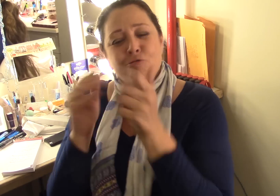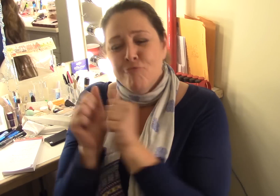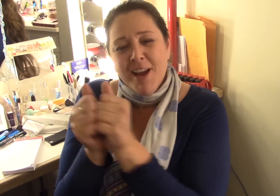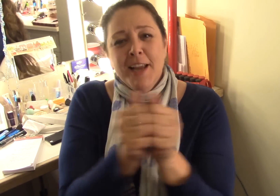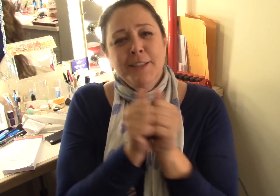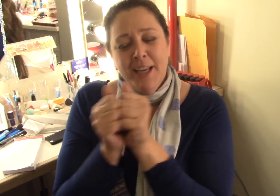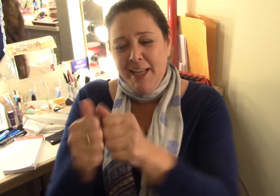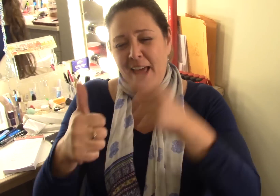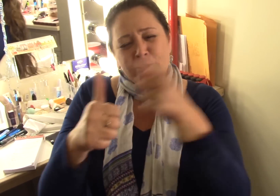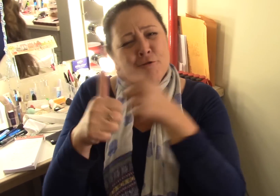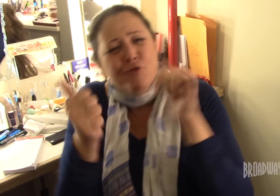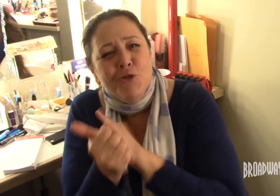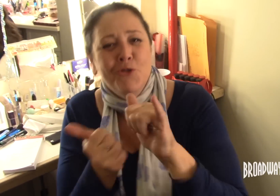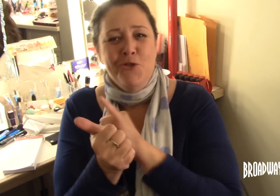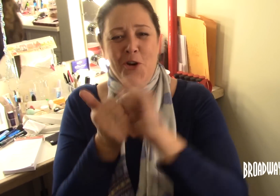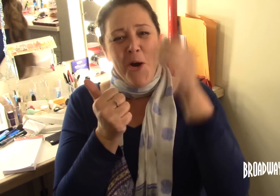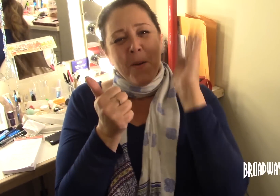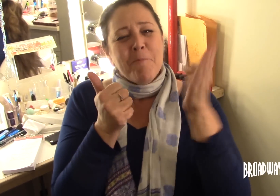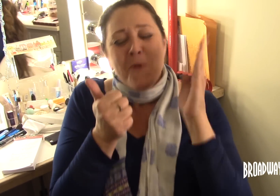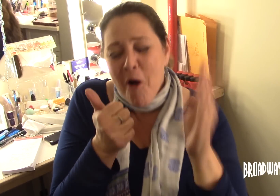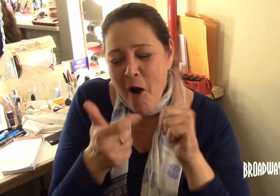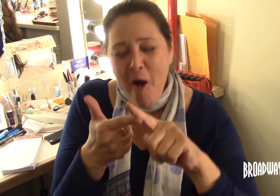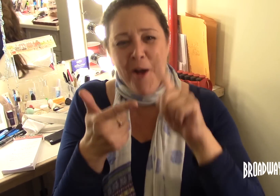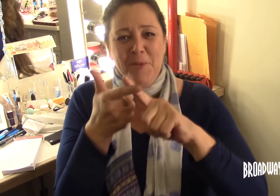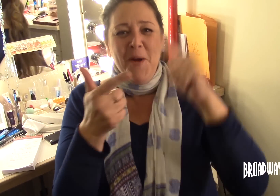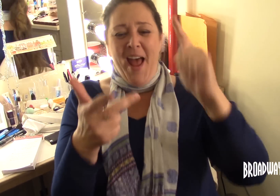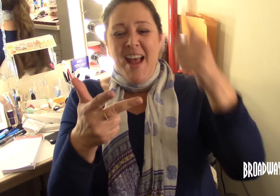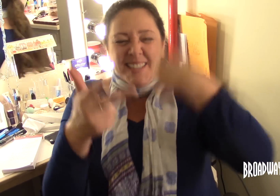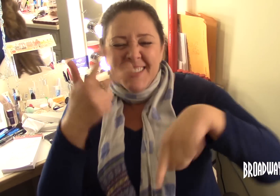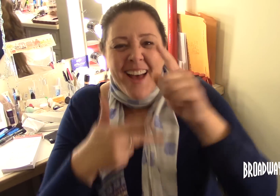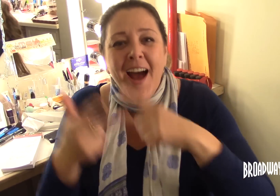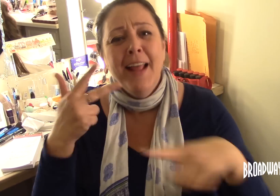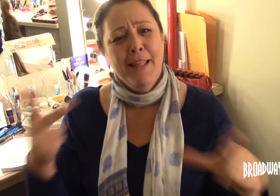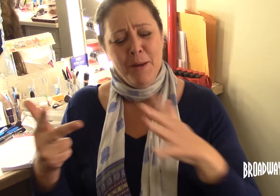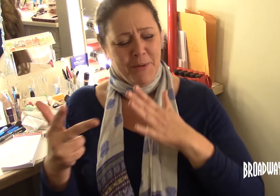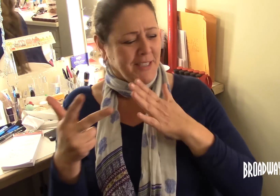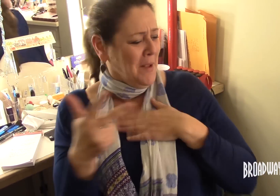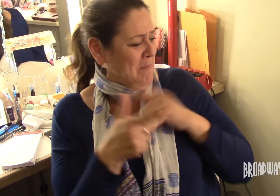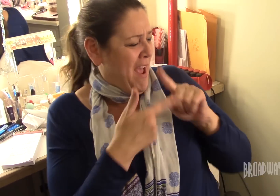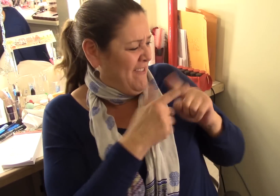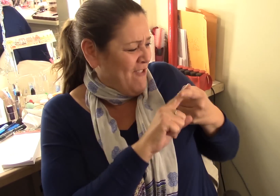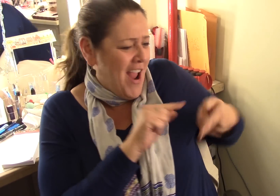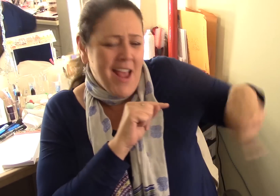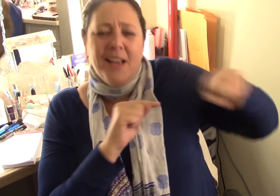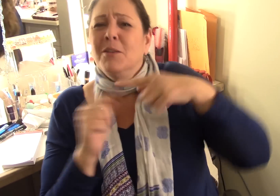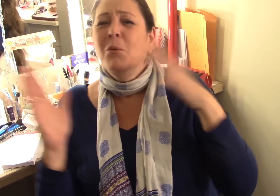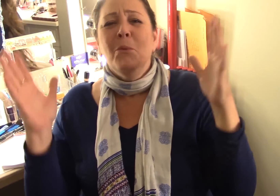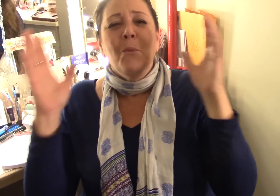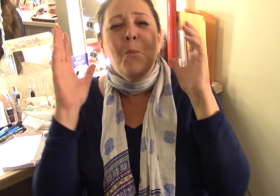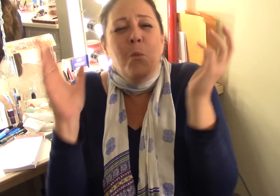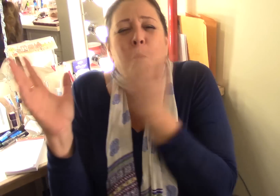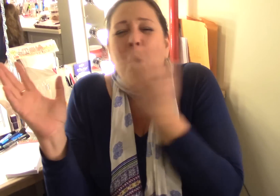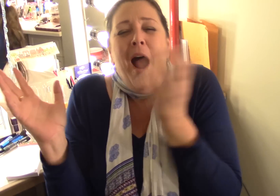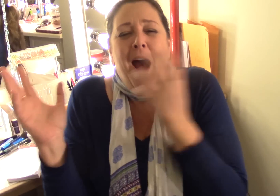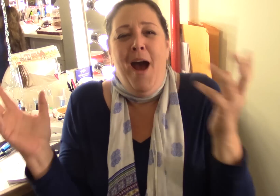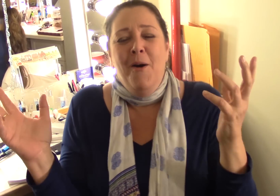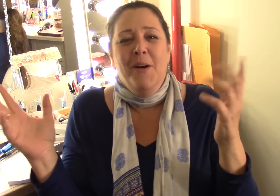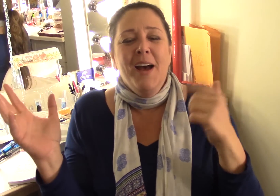So they add all three of those together New York, Broadway and sign language and my friends and it's just